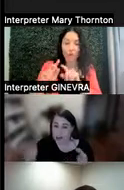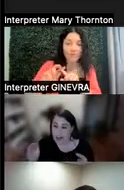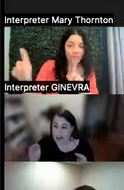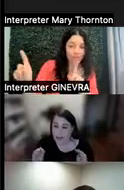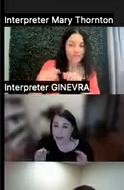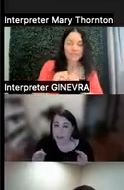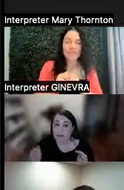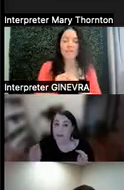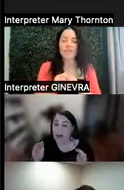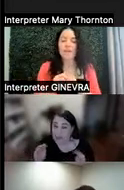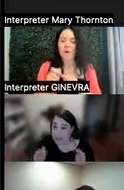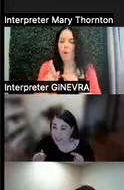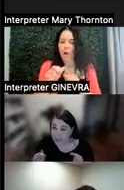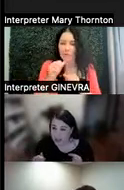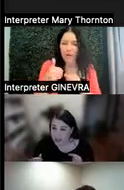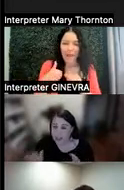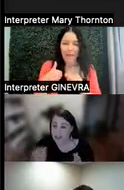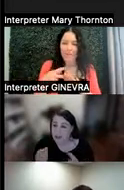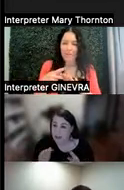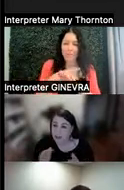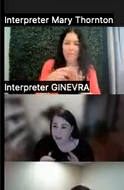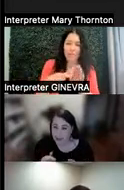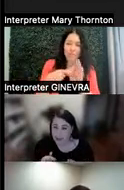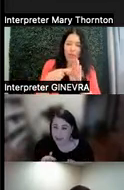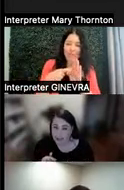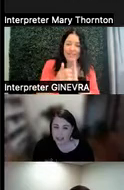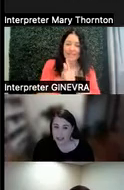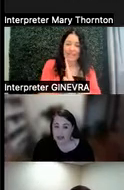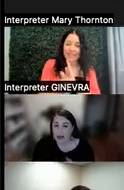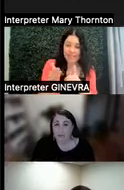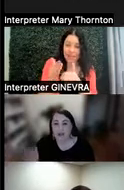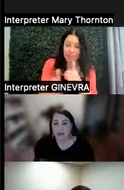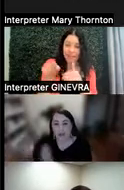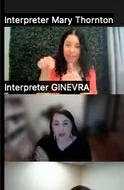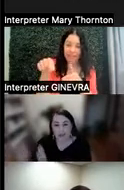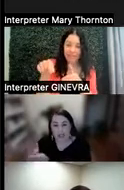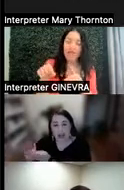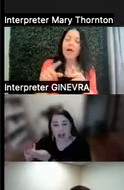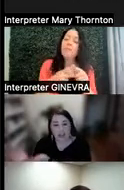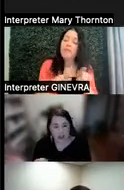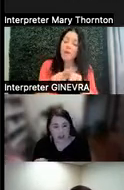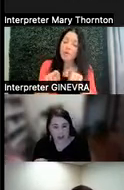have the prerequisite skills to be able to complete this. But then there's also this other category